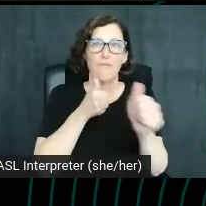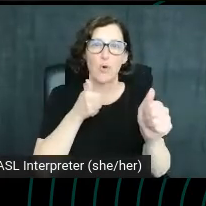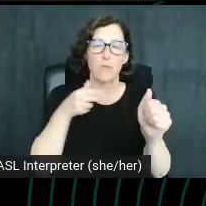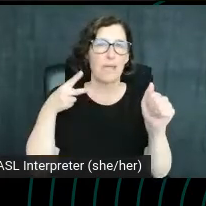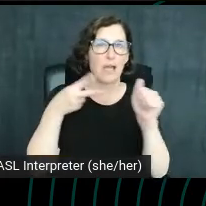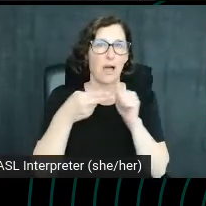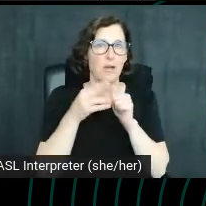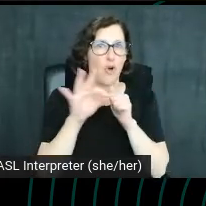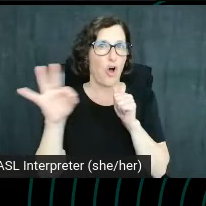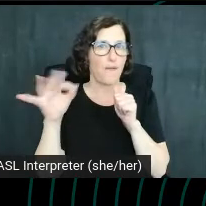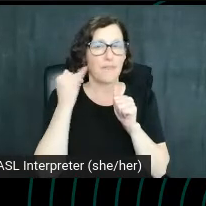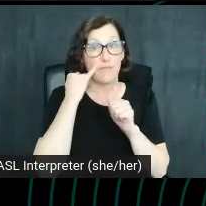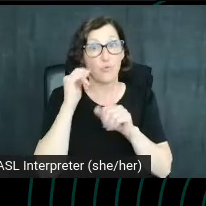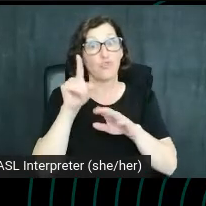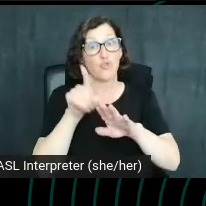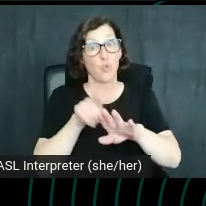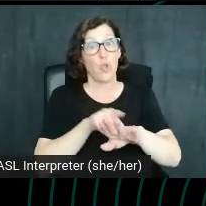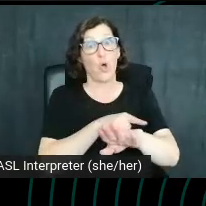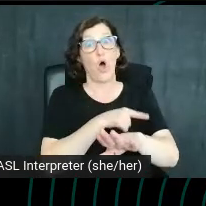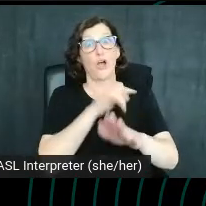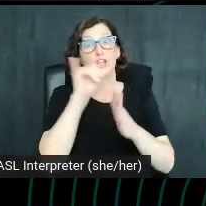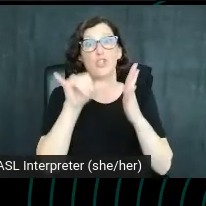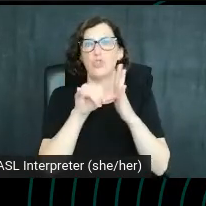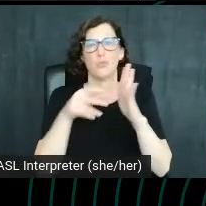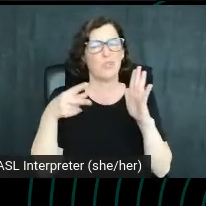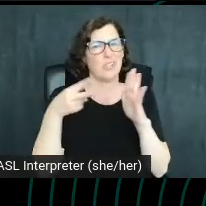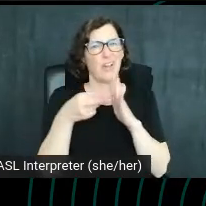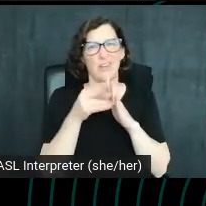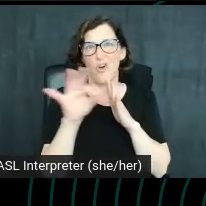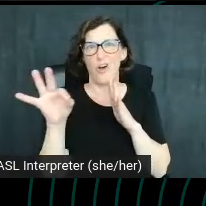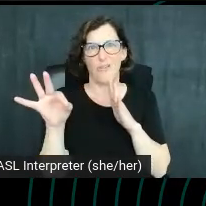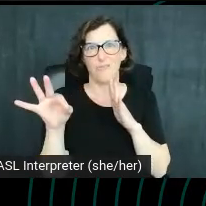So if it was too long, YouTube would cut that off and generally this affects click-through rate.